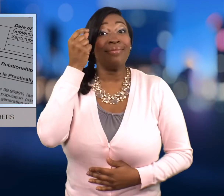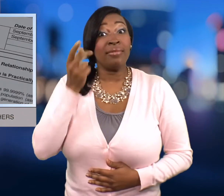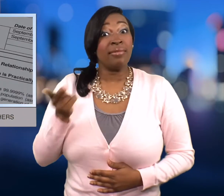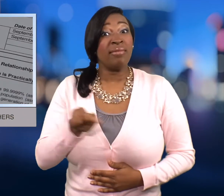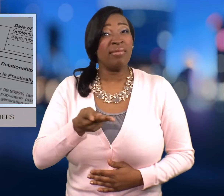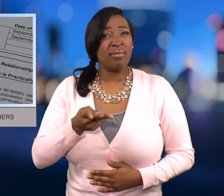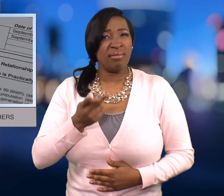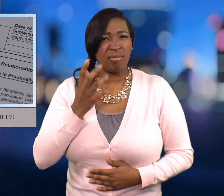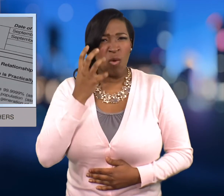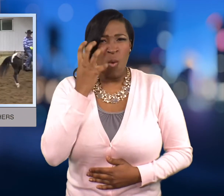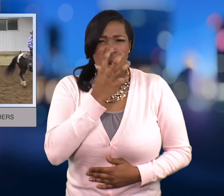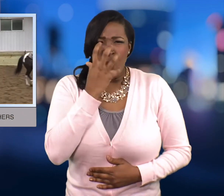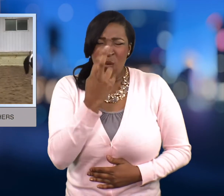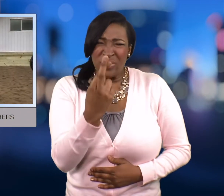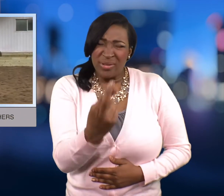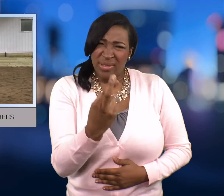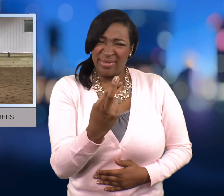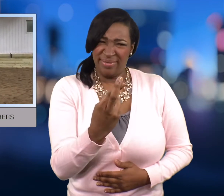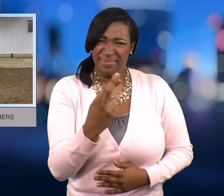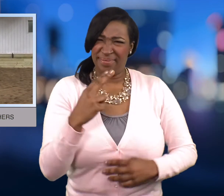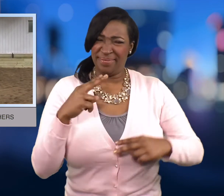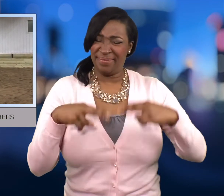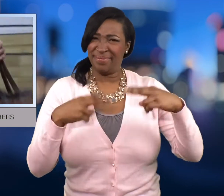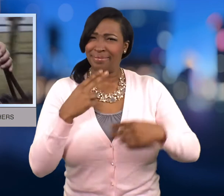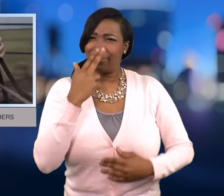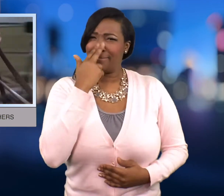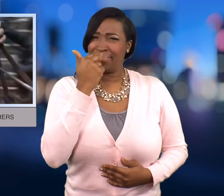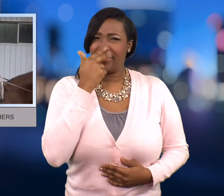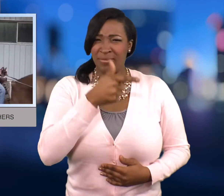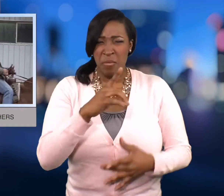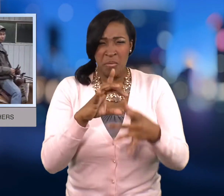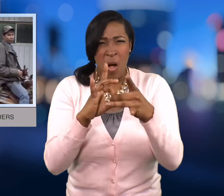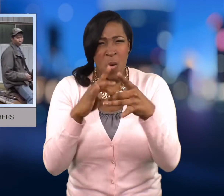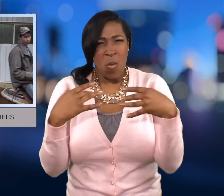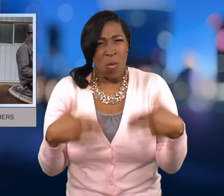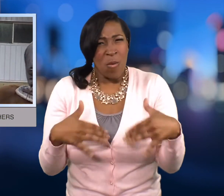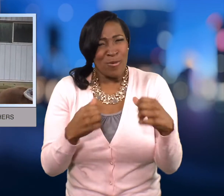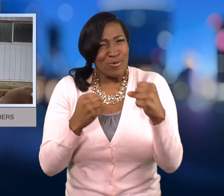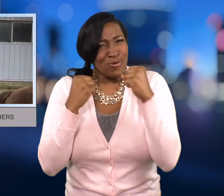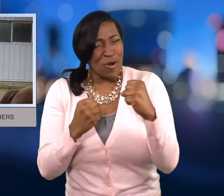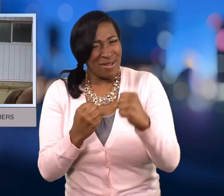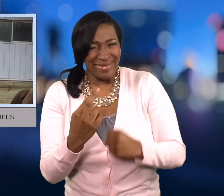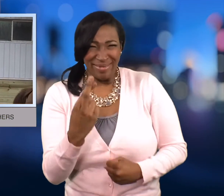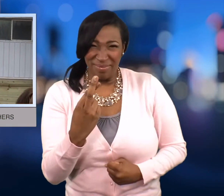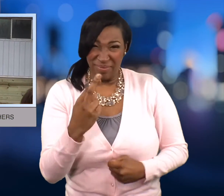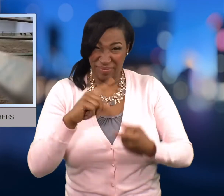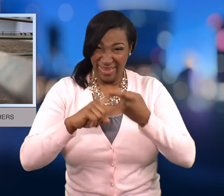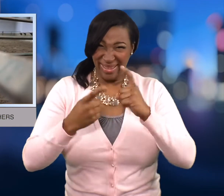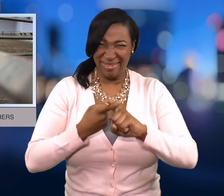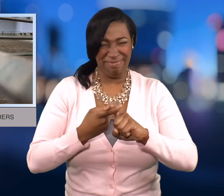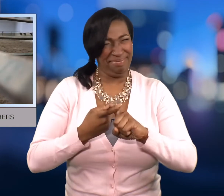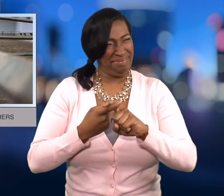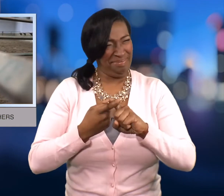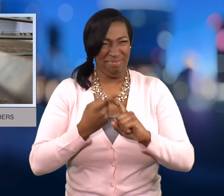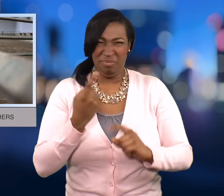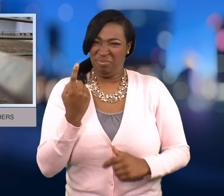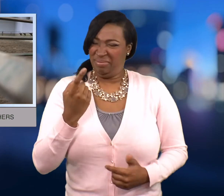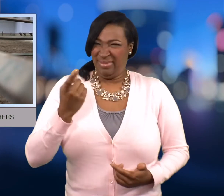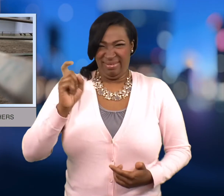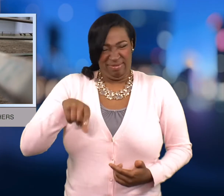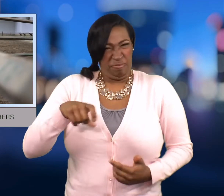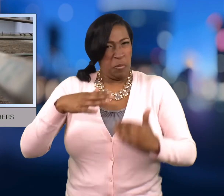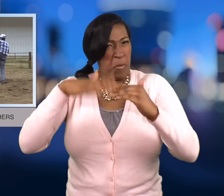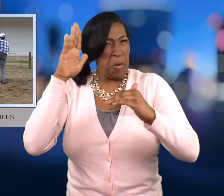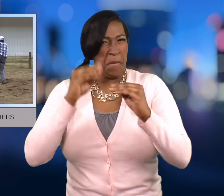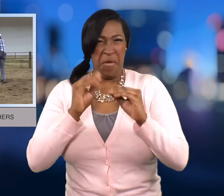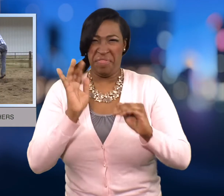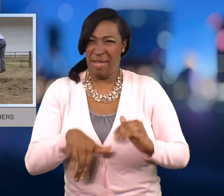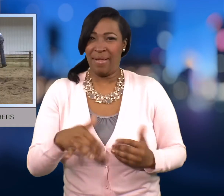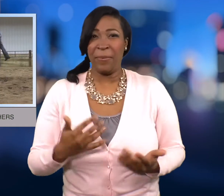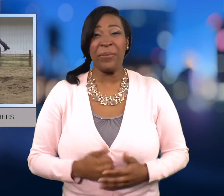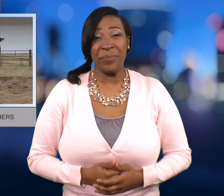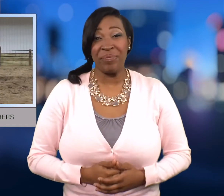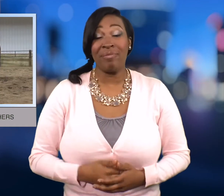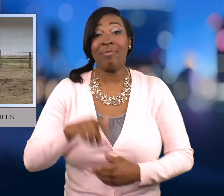But somehow they knew their bond was stronger than just friends.